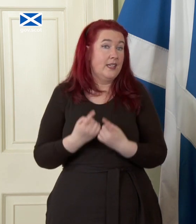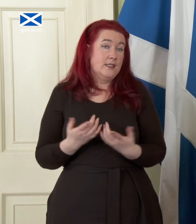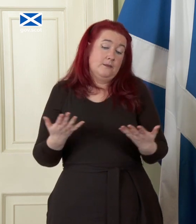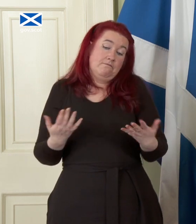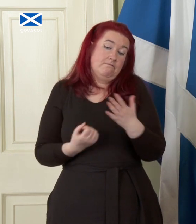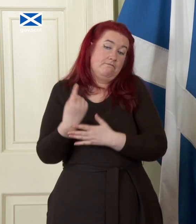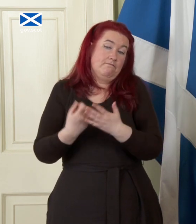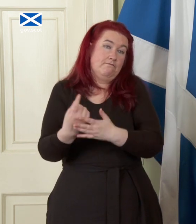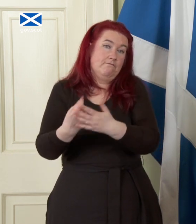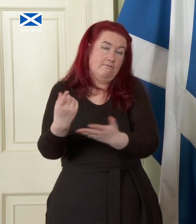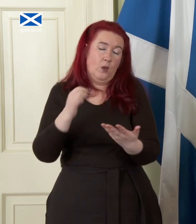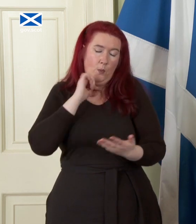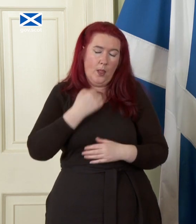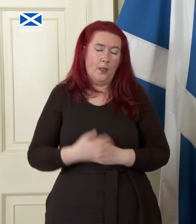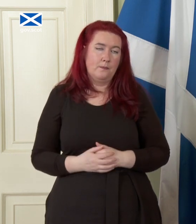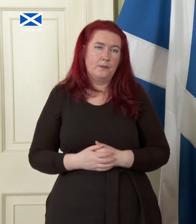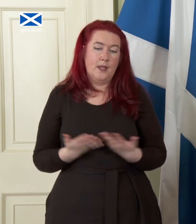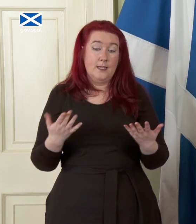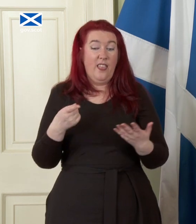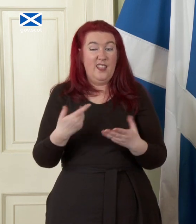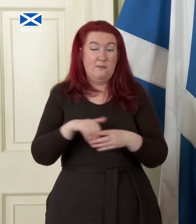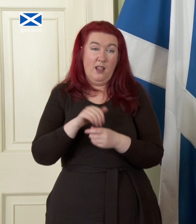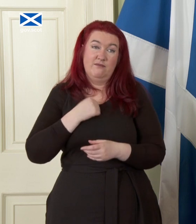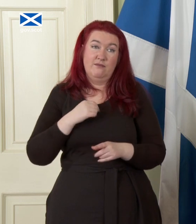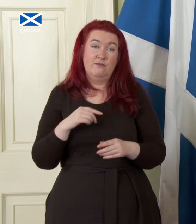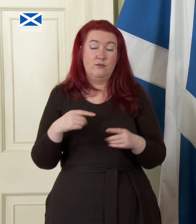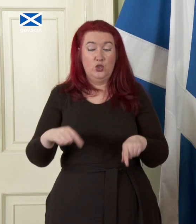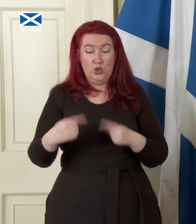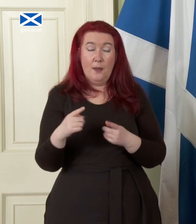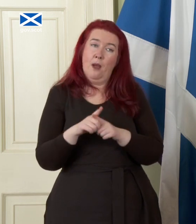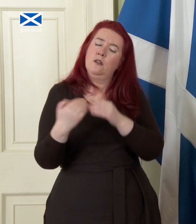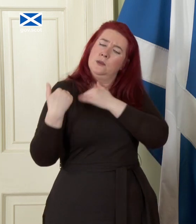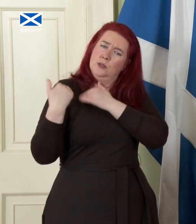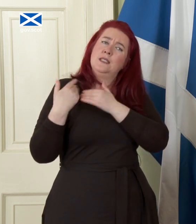they happen part of the the challenge but part of the responsibility in government and in politics